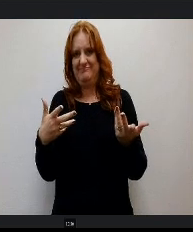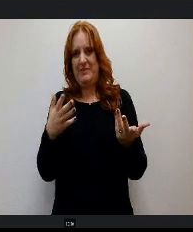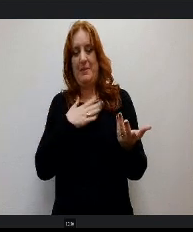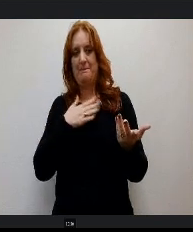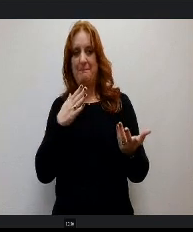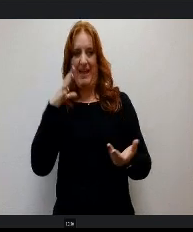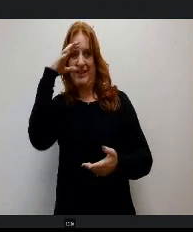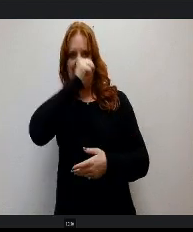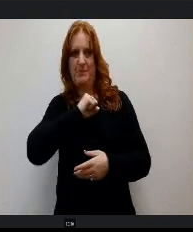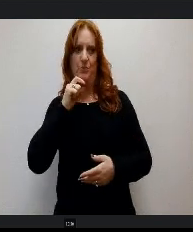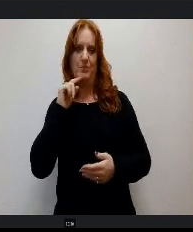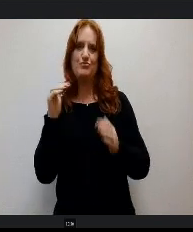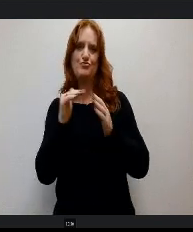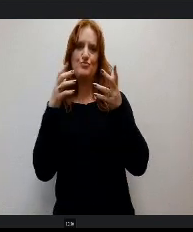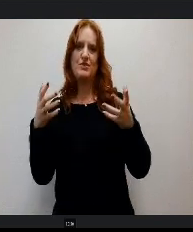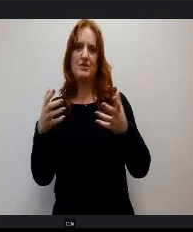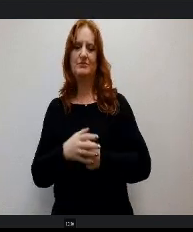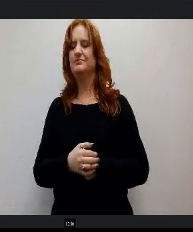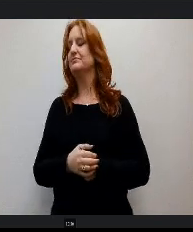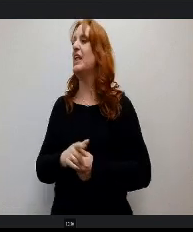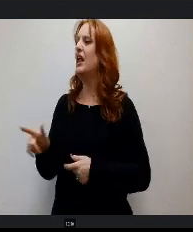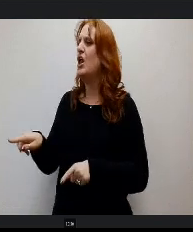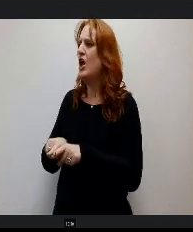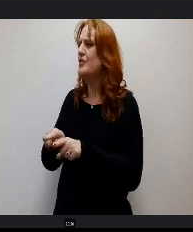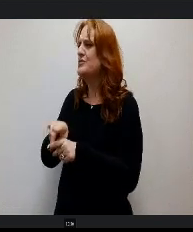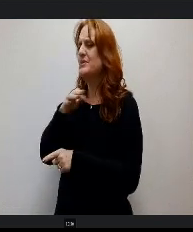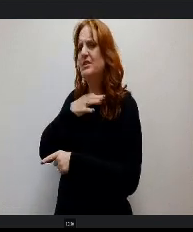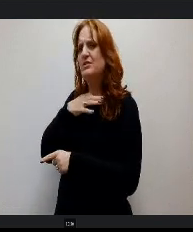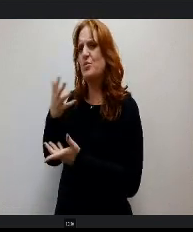I'm curious curiosity. What interest rate do you use to set the baseline?